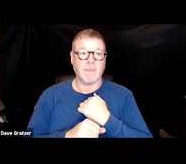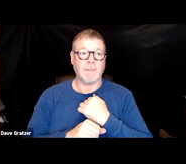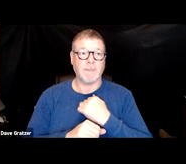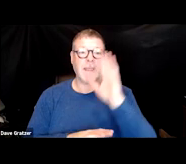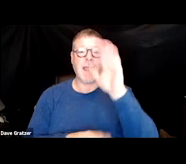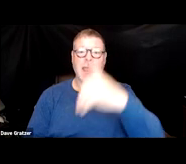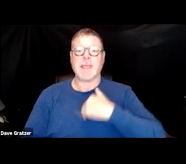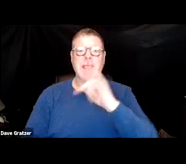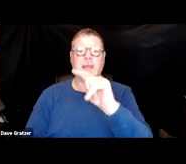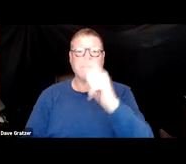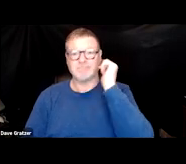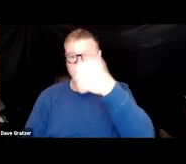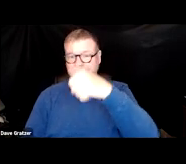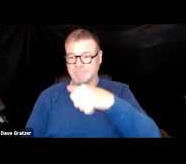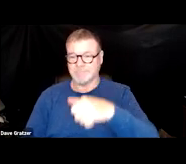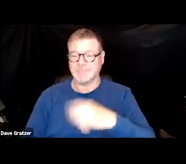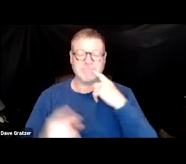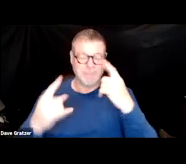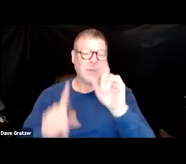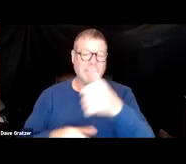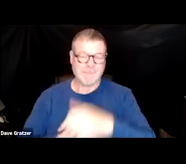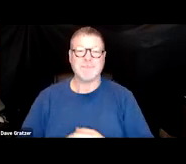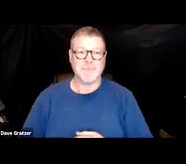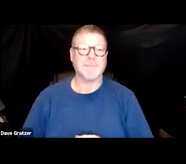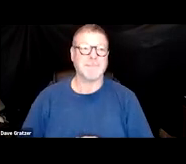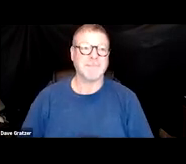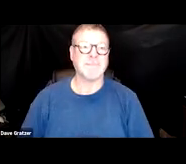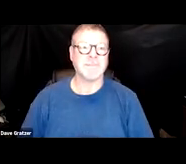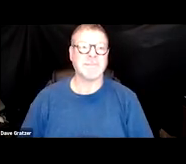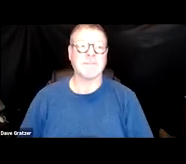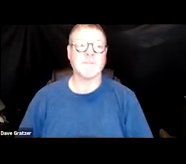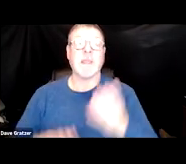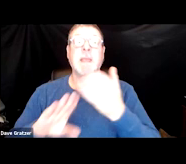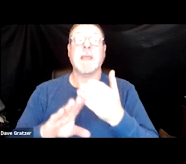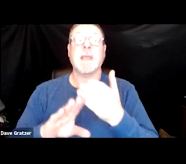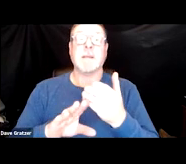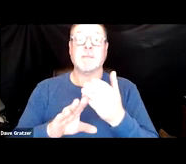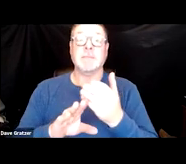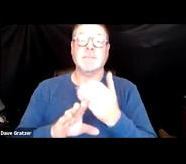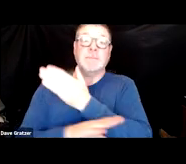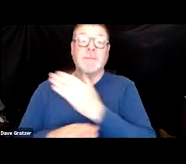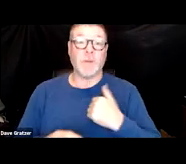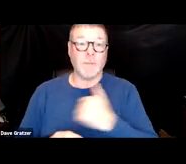I got it. - You got it, great. Don't worry, okay. So before we start, I thought I would, what are we talking about?